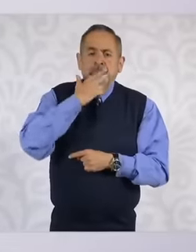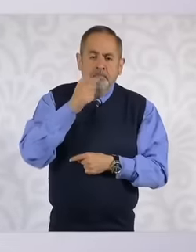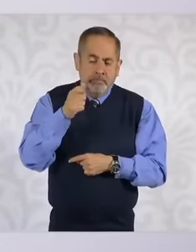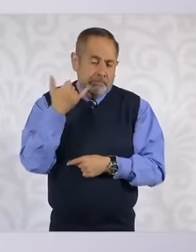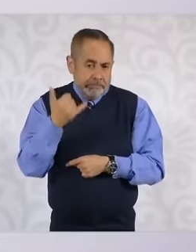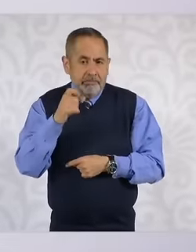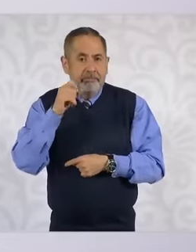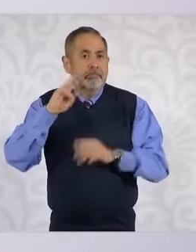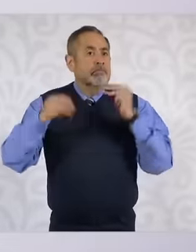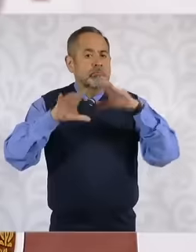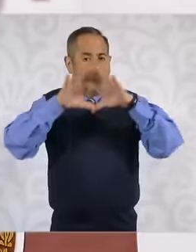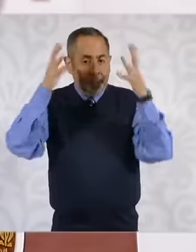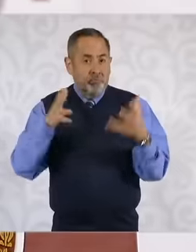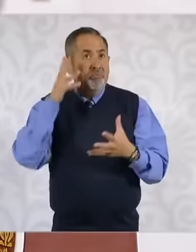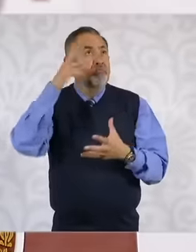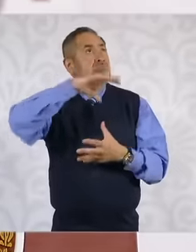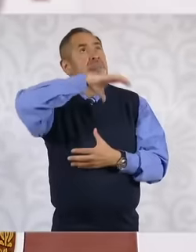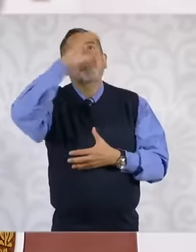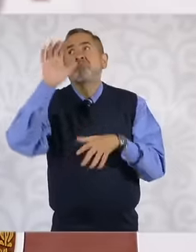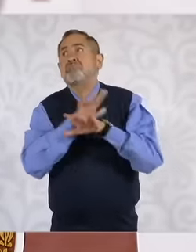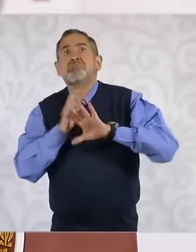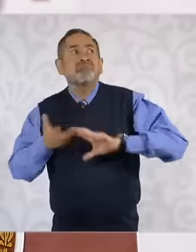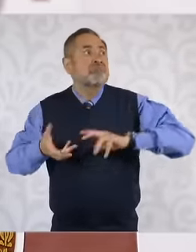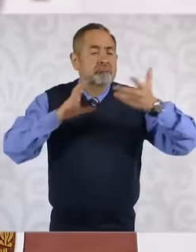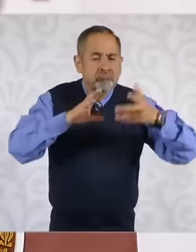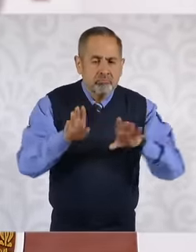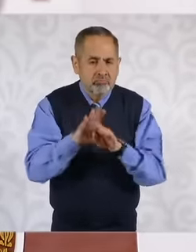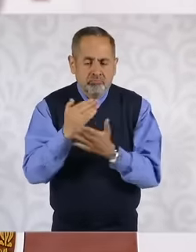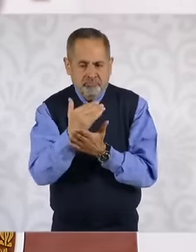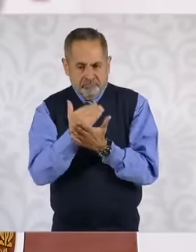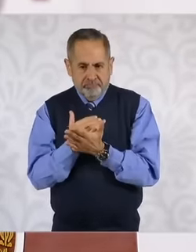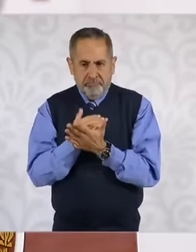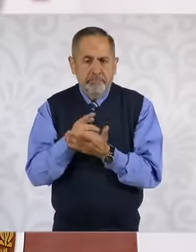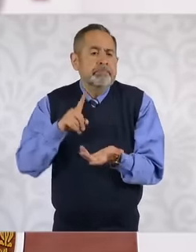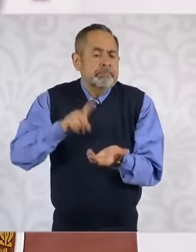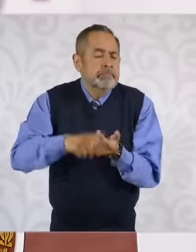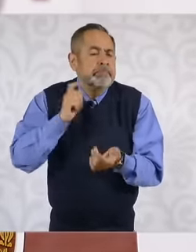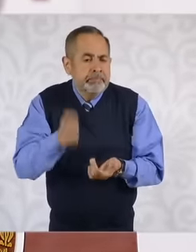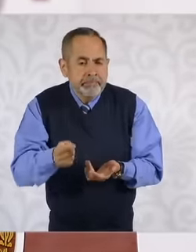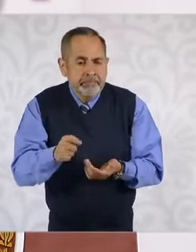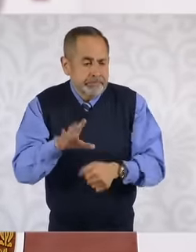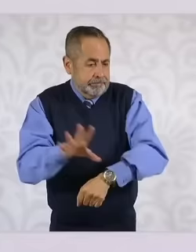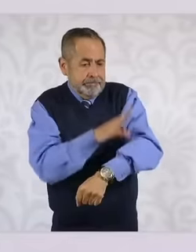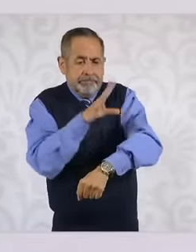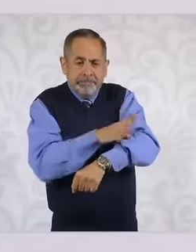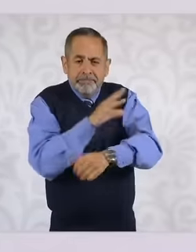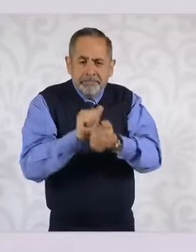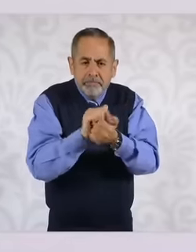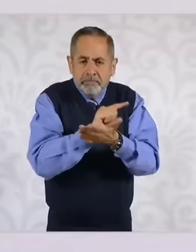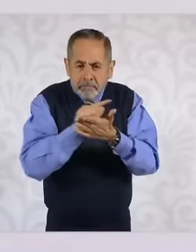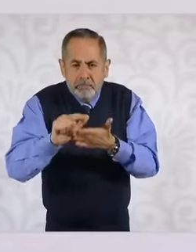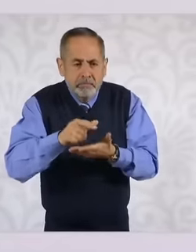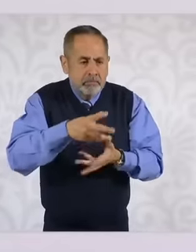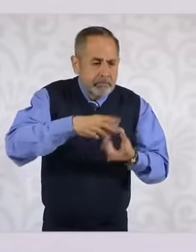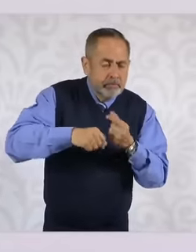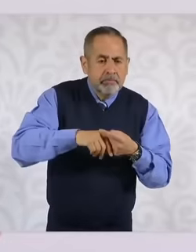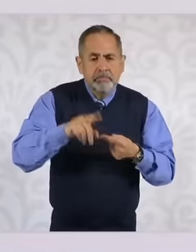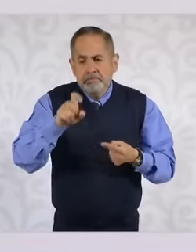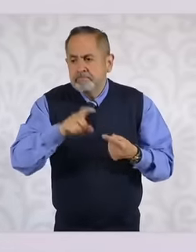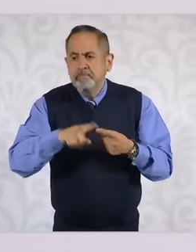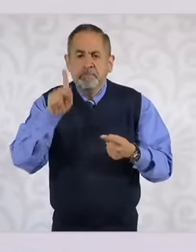That means increasing the generation of renewable energy sources eh How is